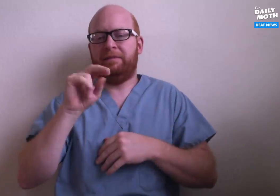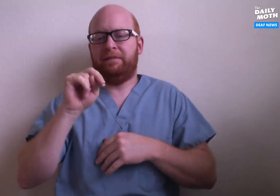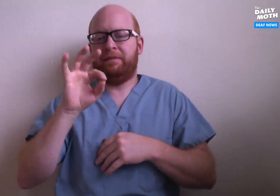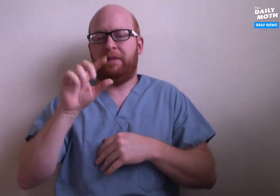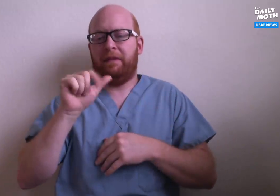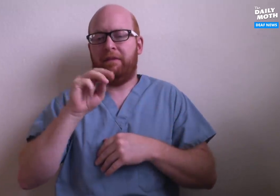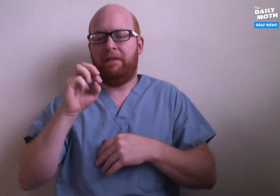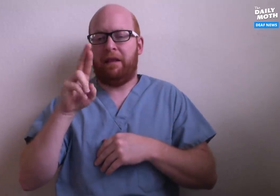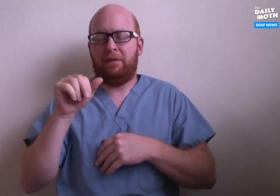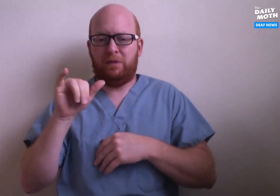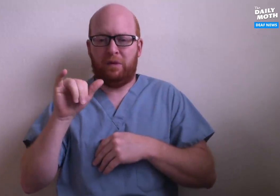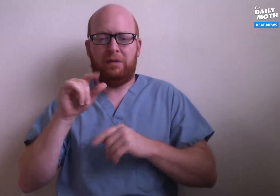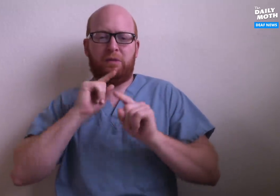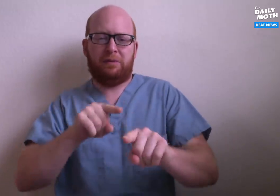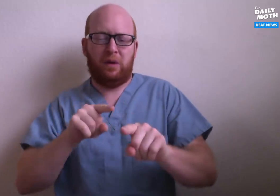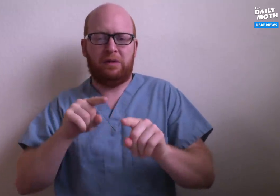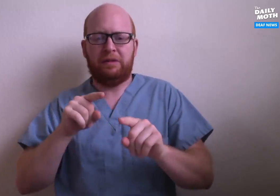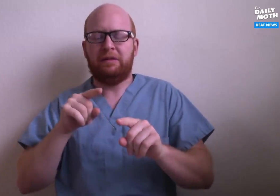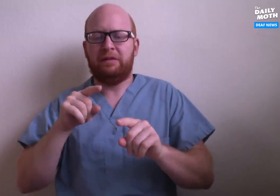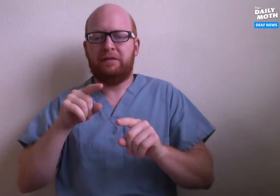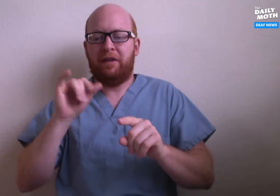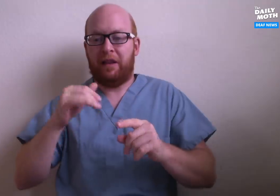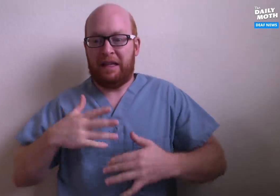The symptoms are an inflammatory response.